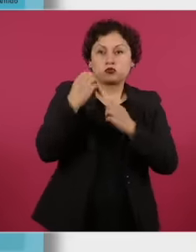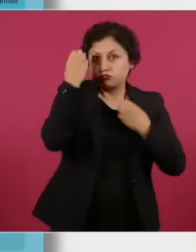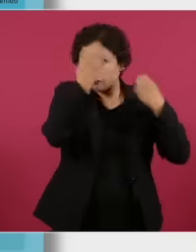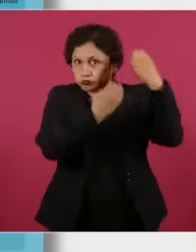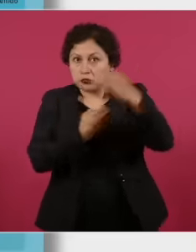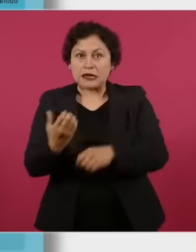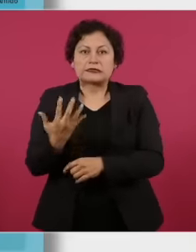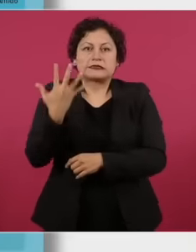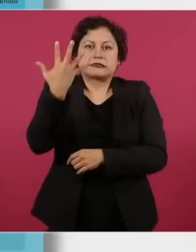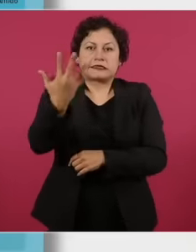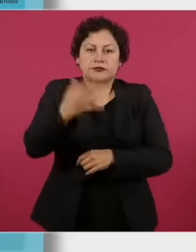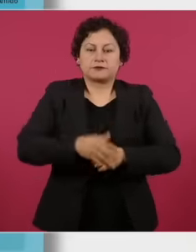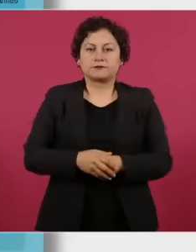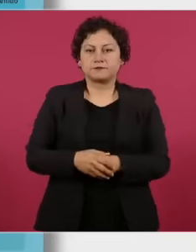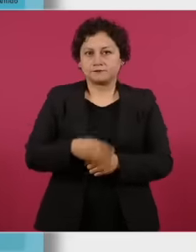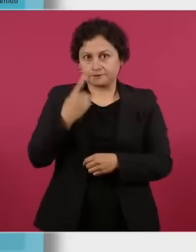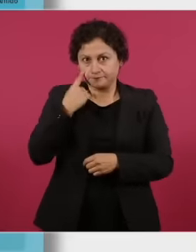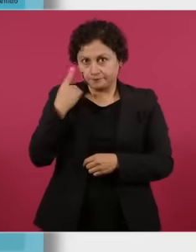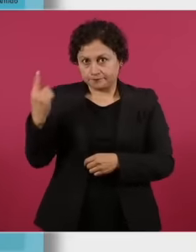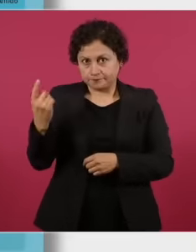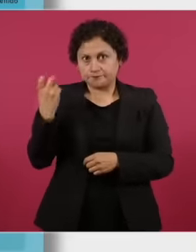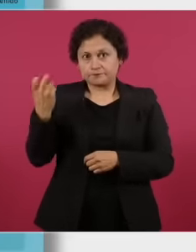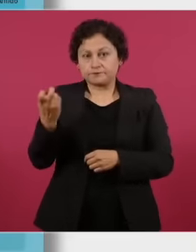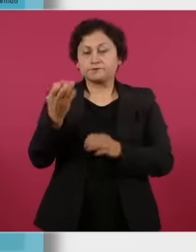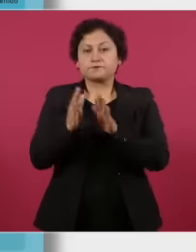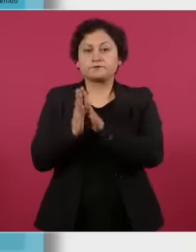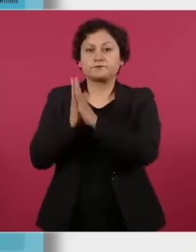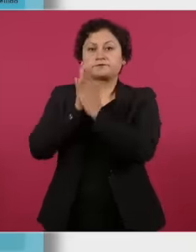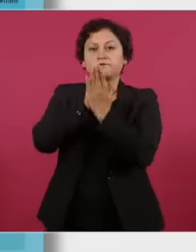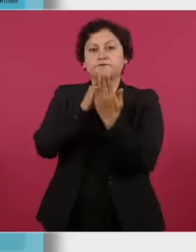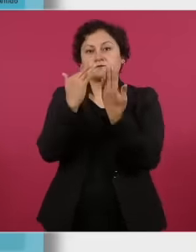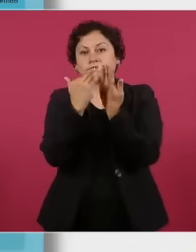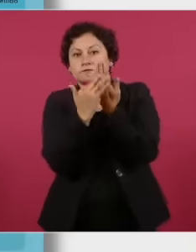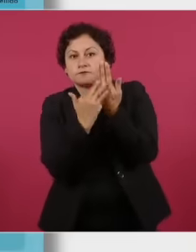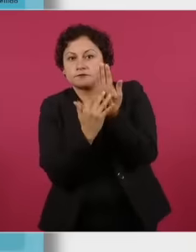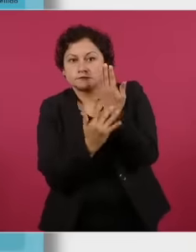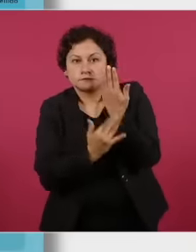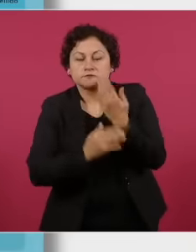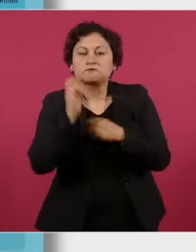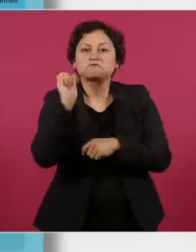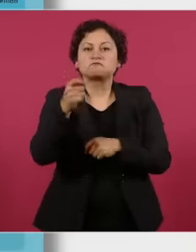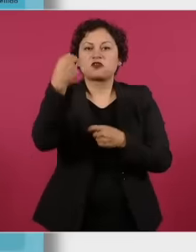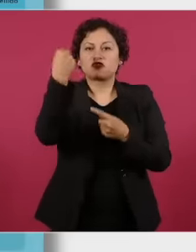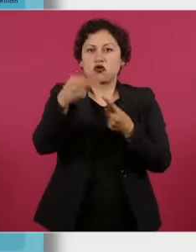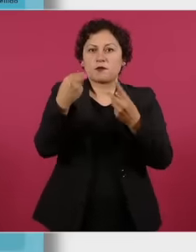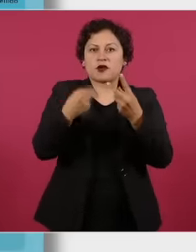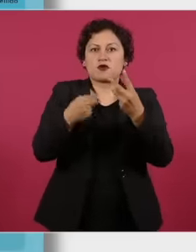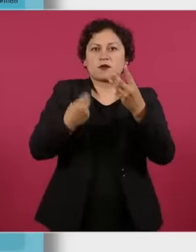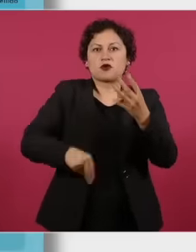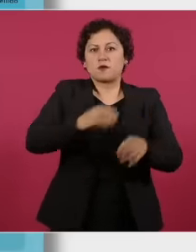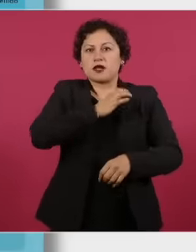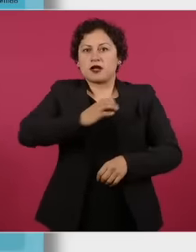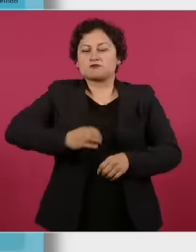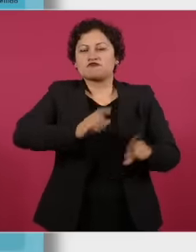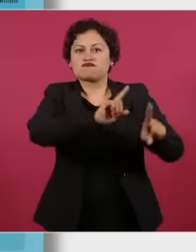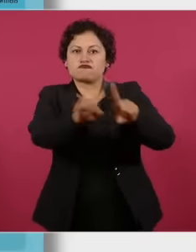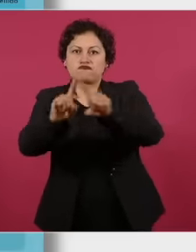on the back of the ballot What are the names of those who are running and each one